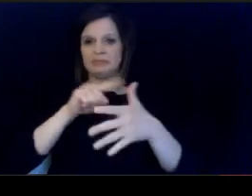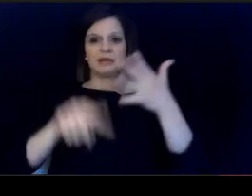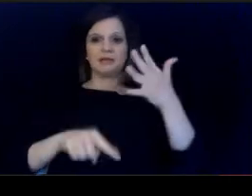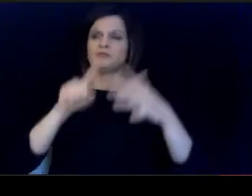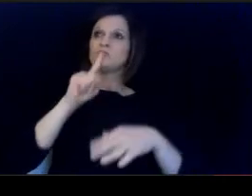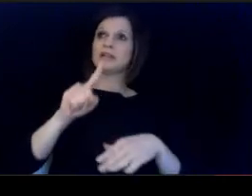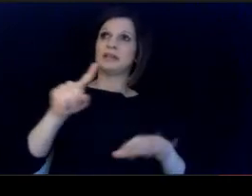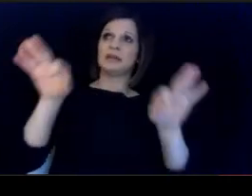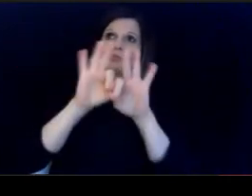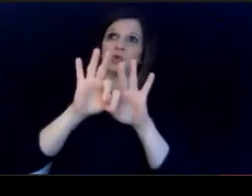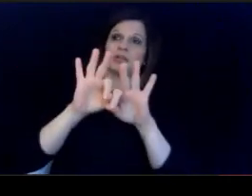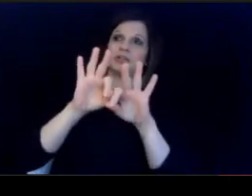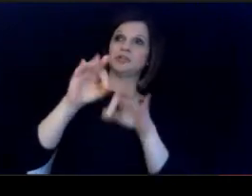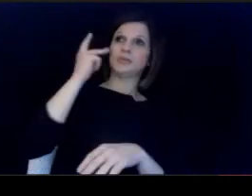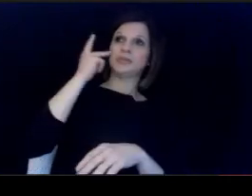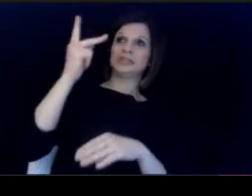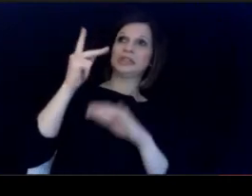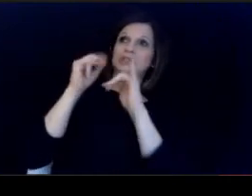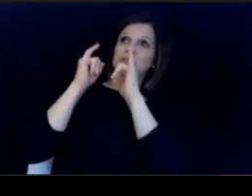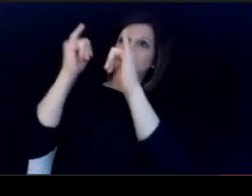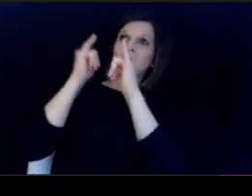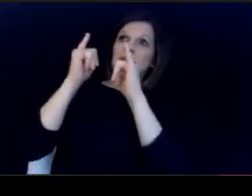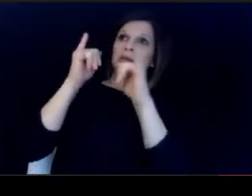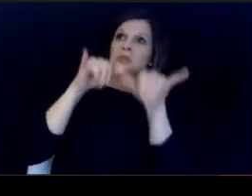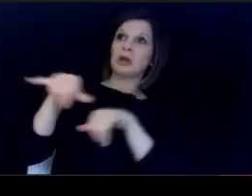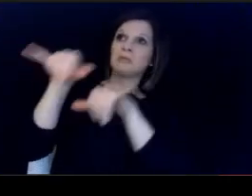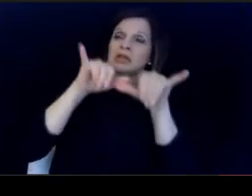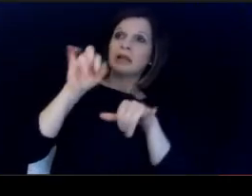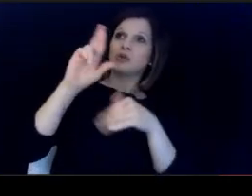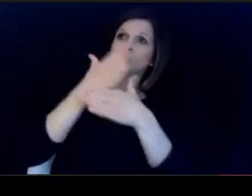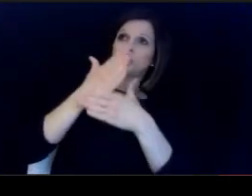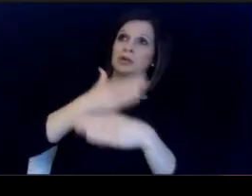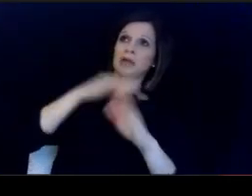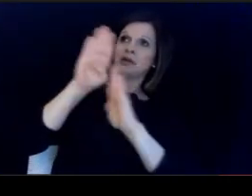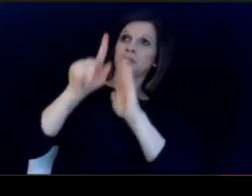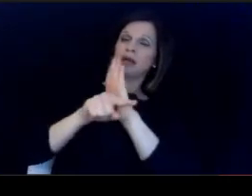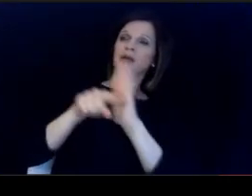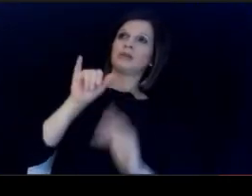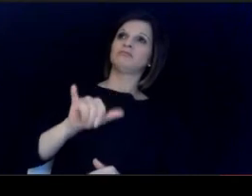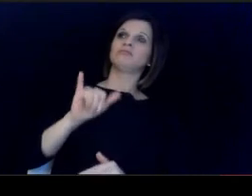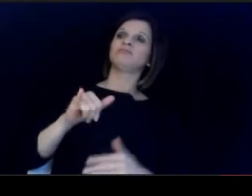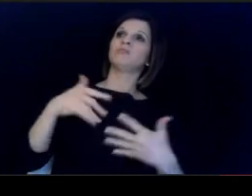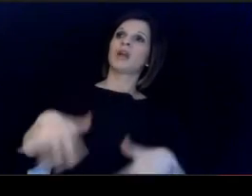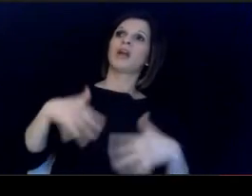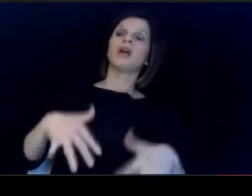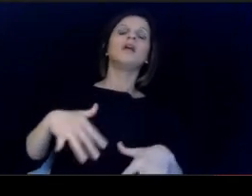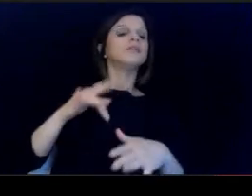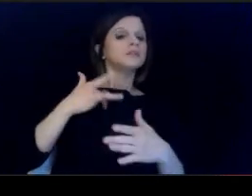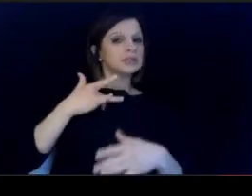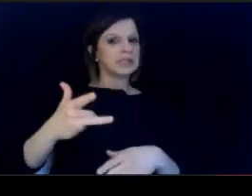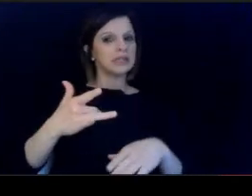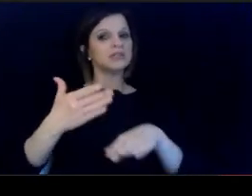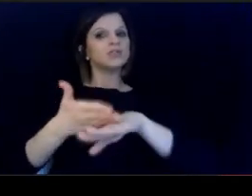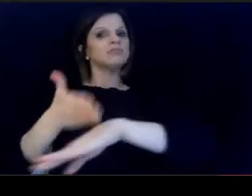when students see a teacher who looks like them or. shares their background, they tend to do better in the classroom.